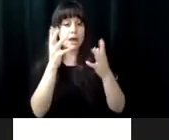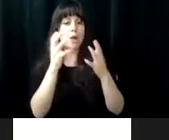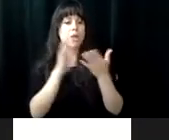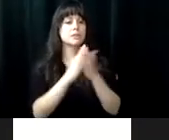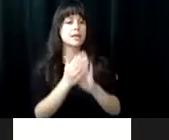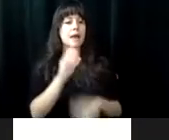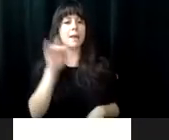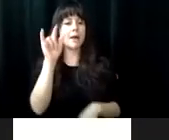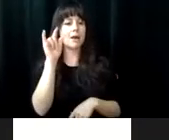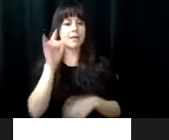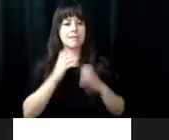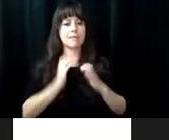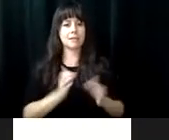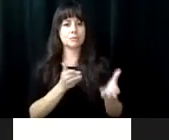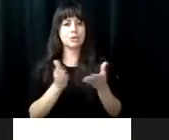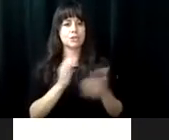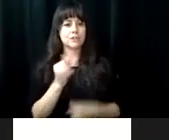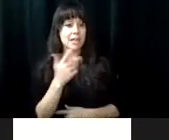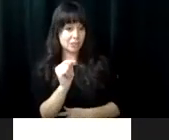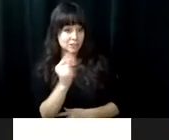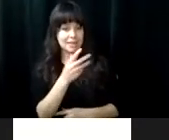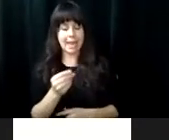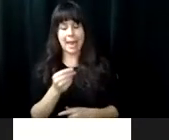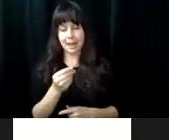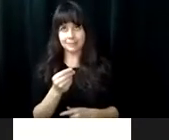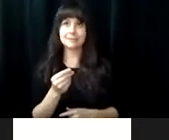become a senior and travel the world. >> My name is Carina and my dream is